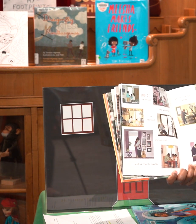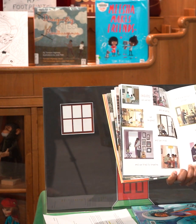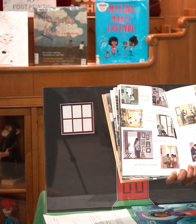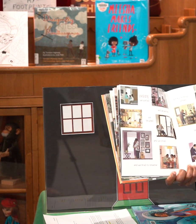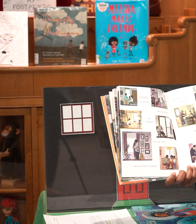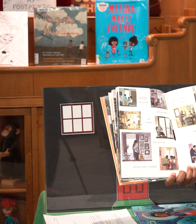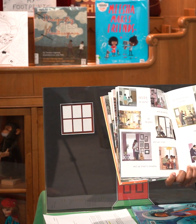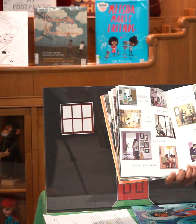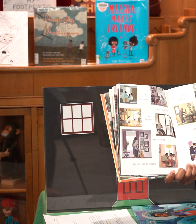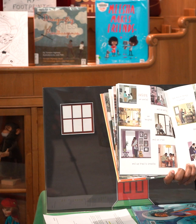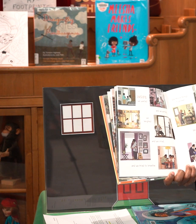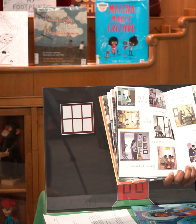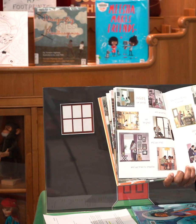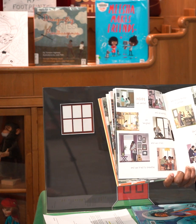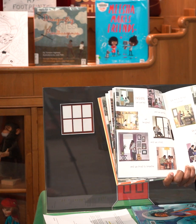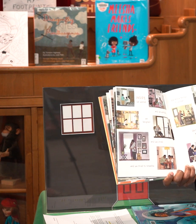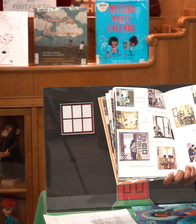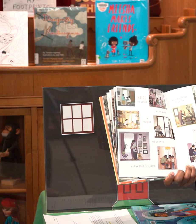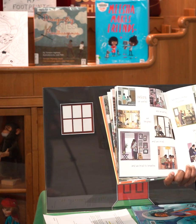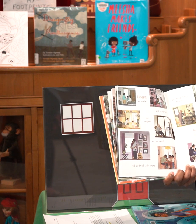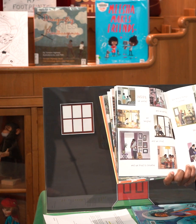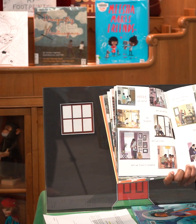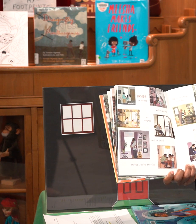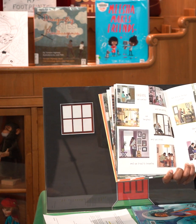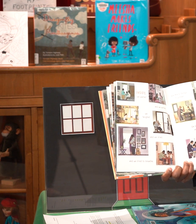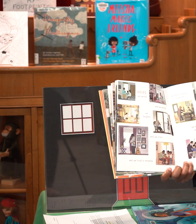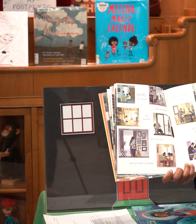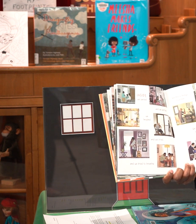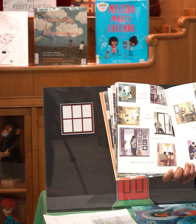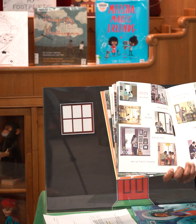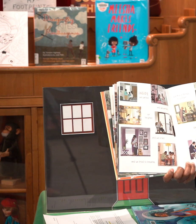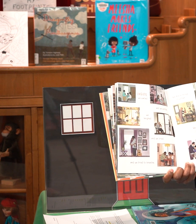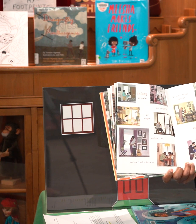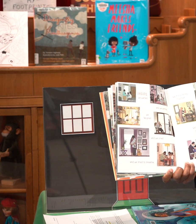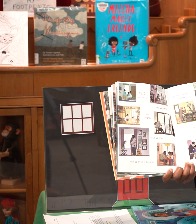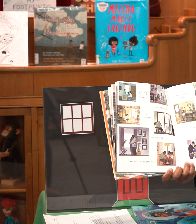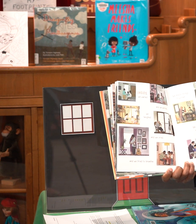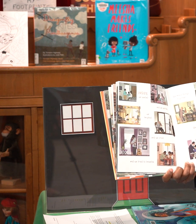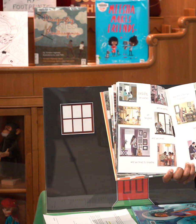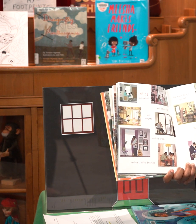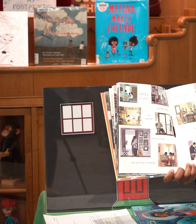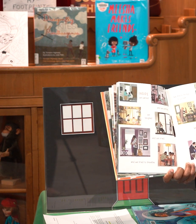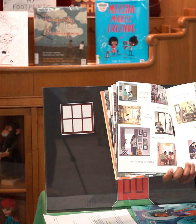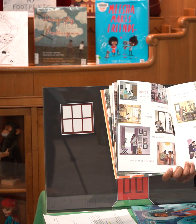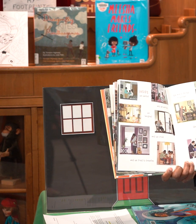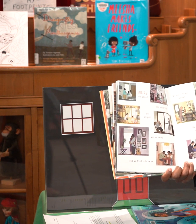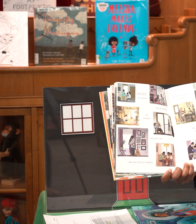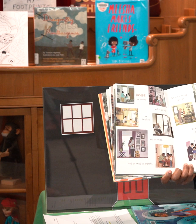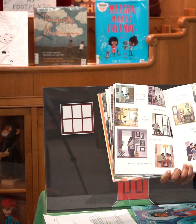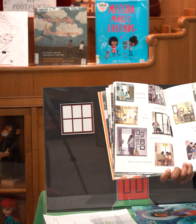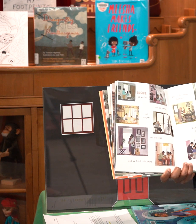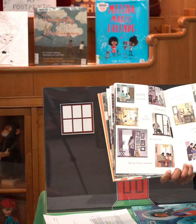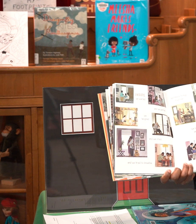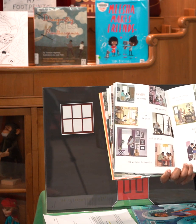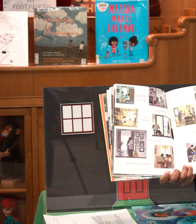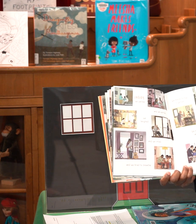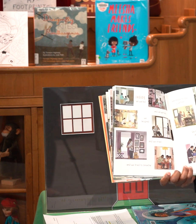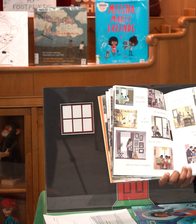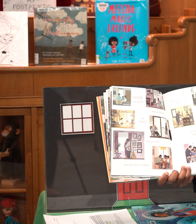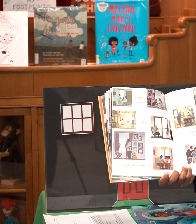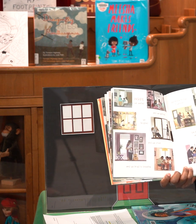together and did things alone we hoped and prayed and wished we were all changing a tiny